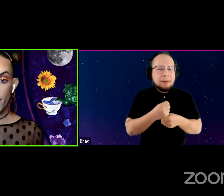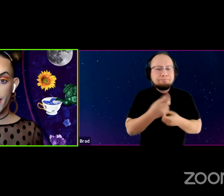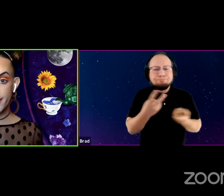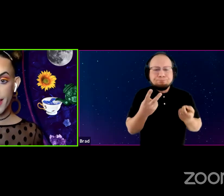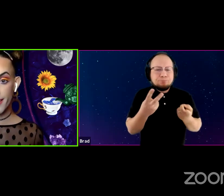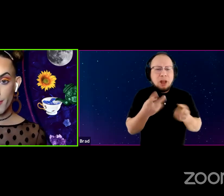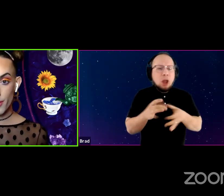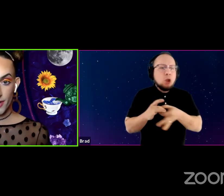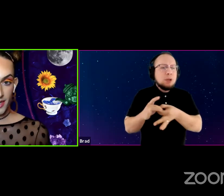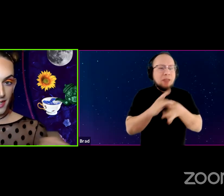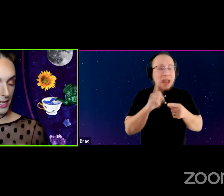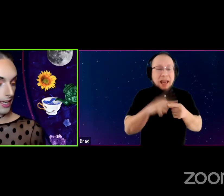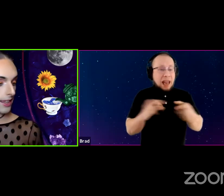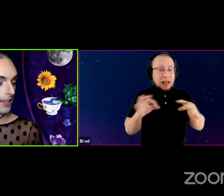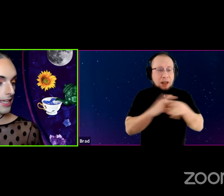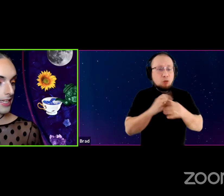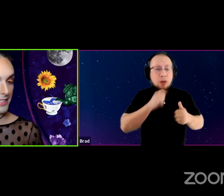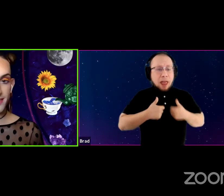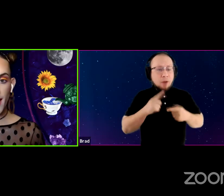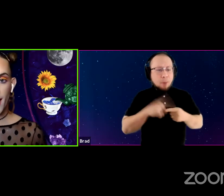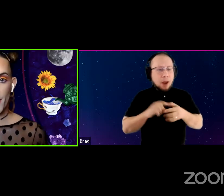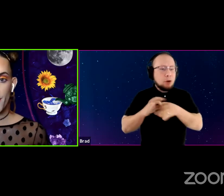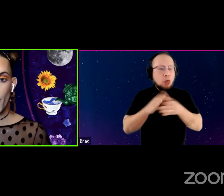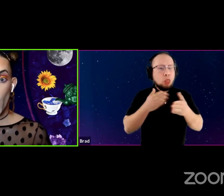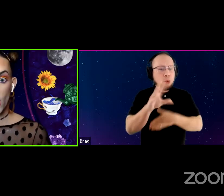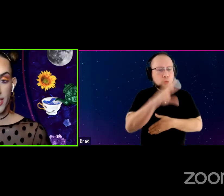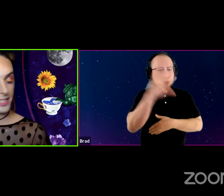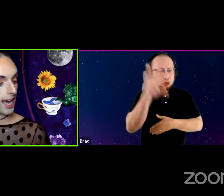and community in these wonky times.